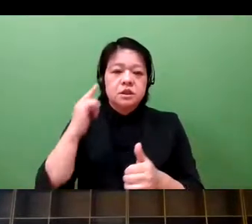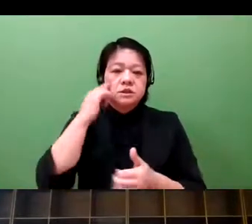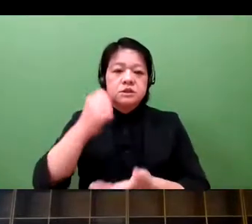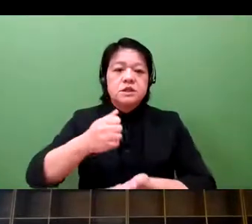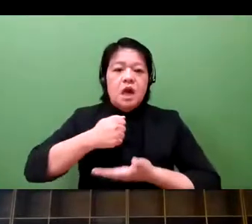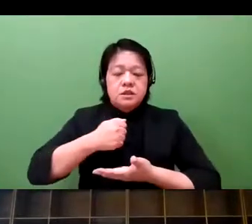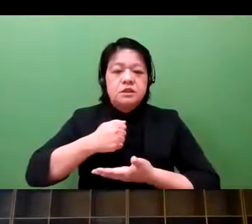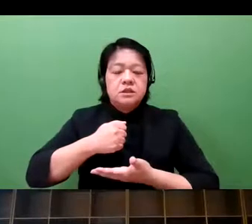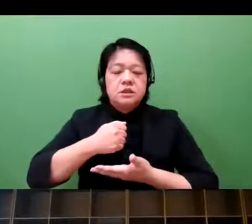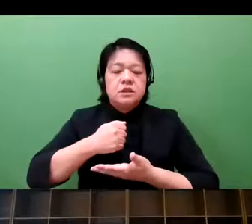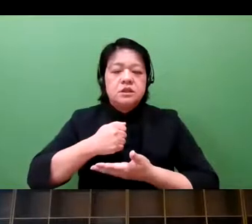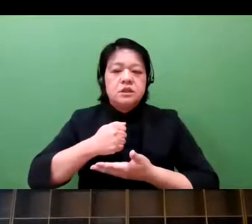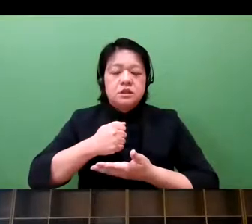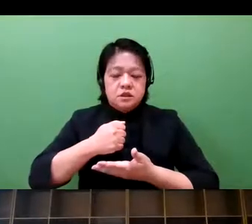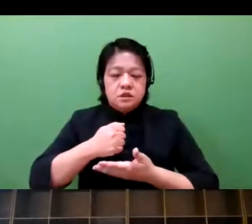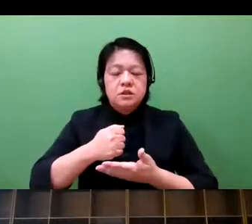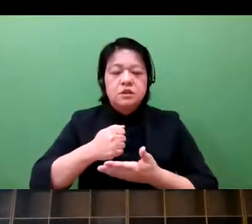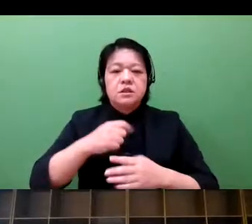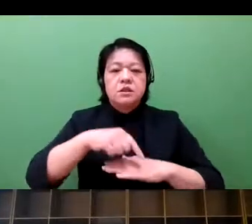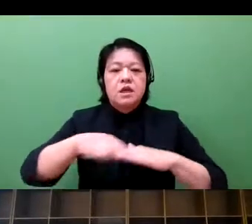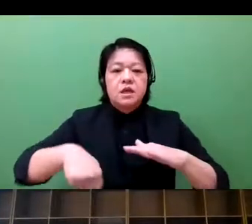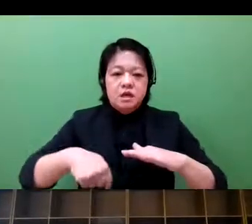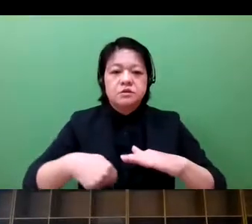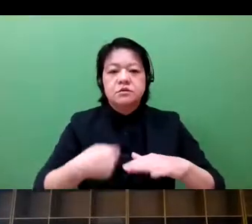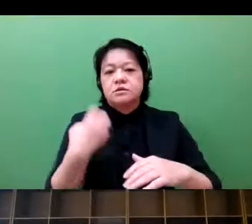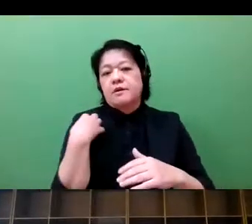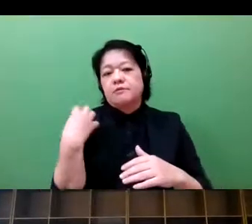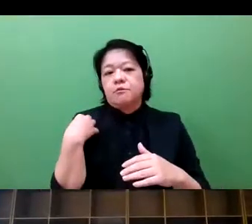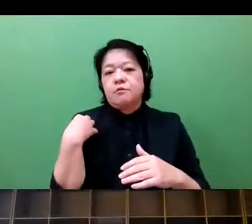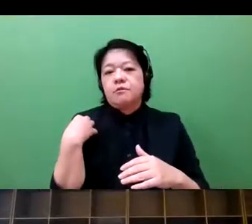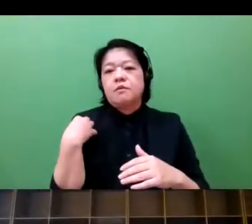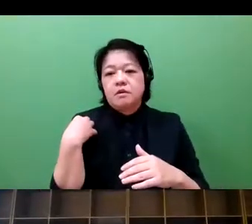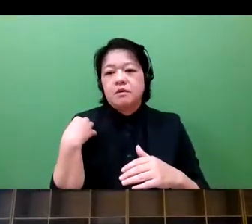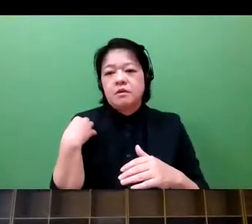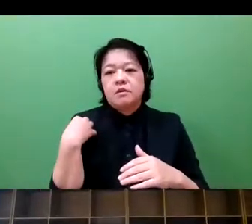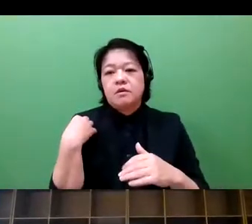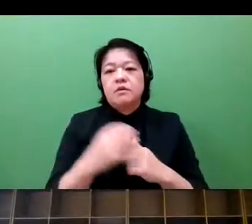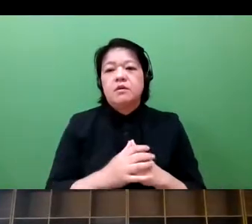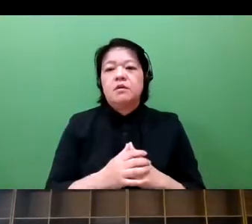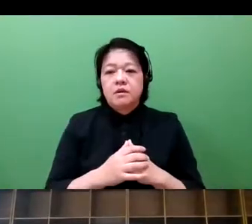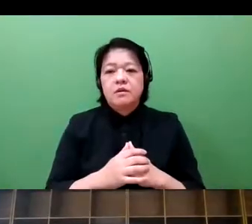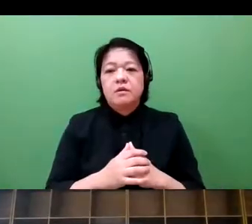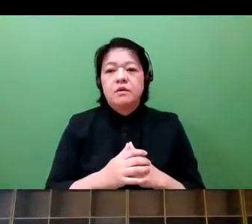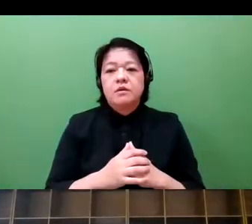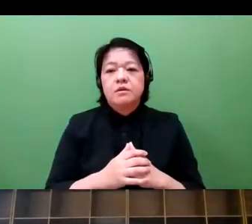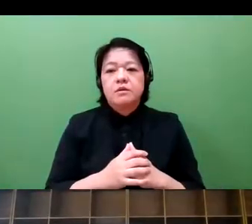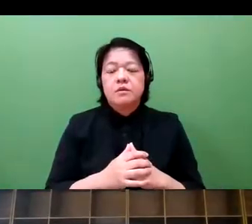There is a group who is in charge of intellectual property rights.